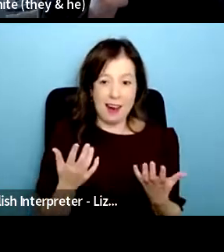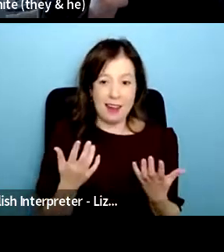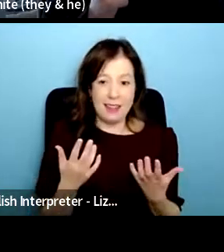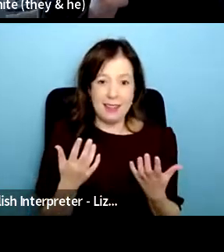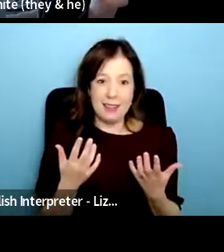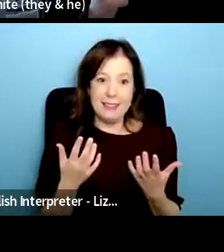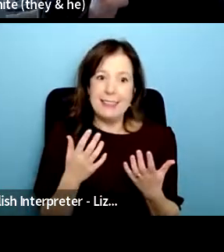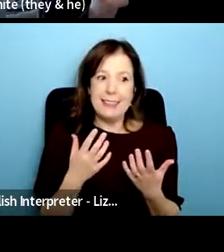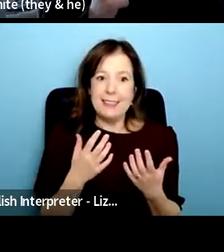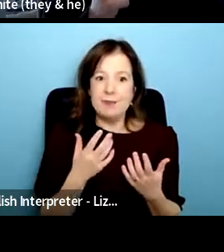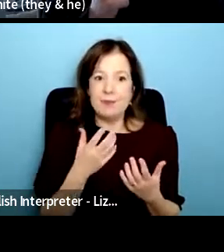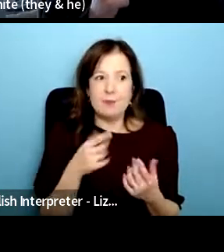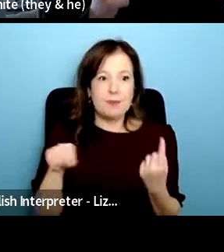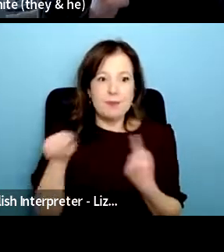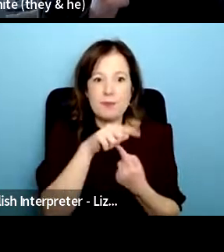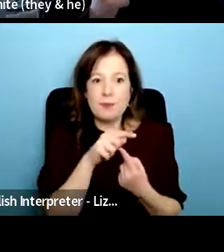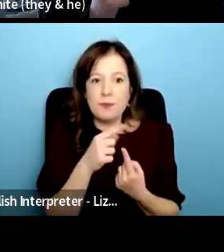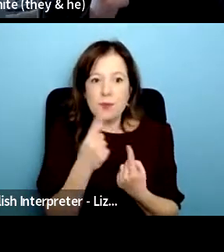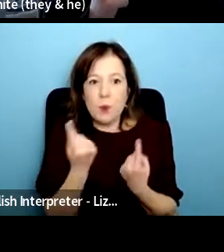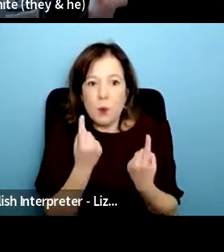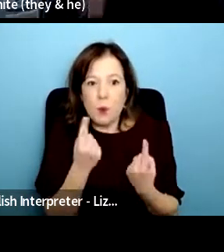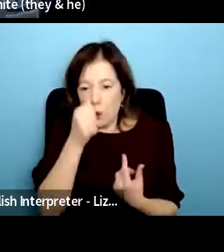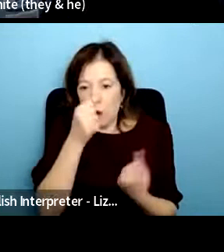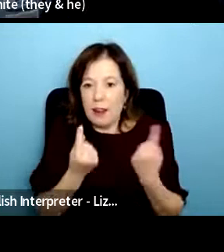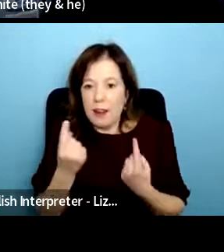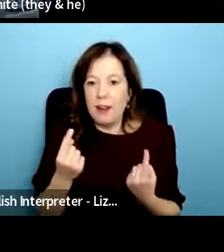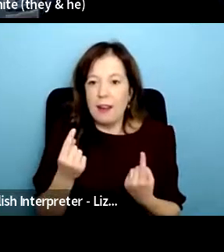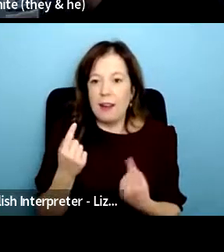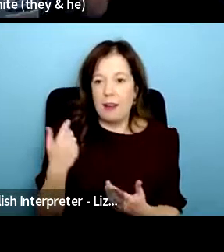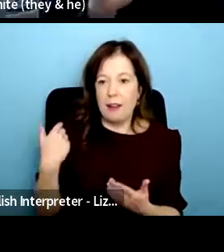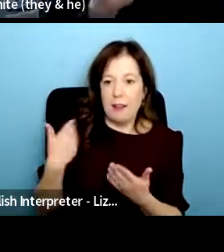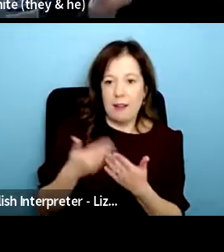that we know that we made it work because we were paying people but it was like 50 pounds